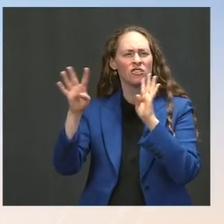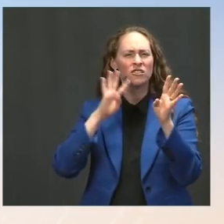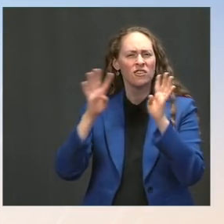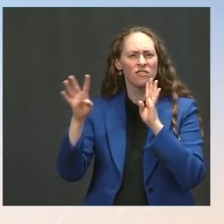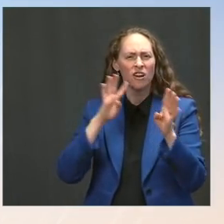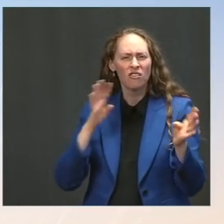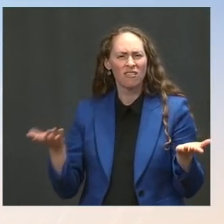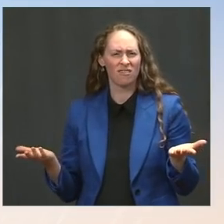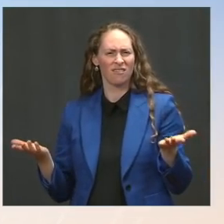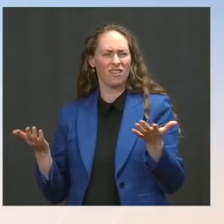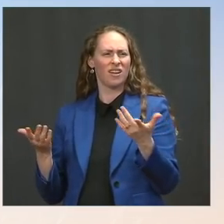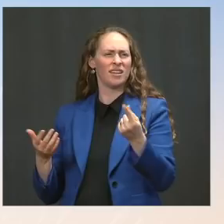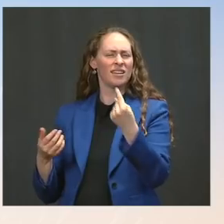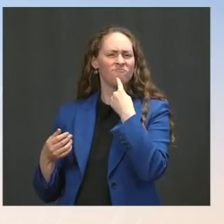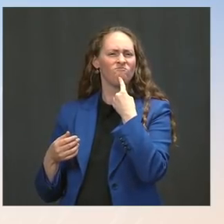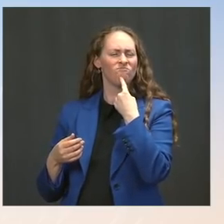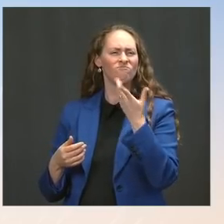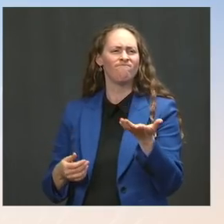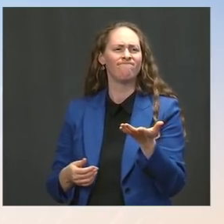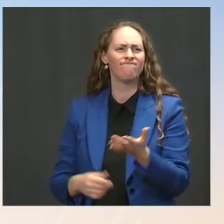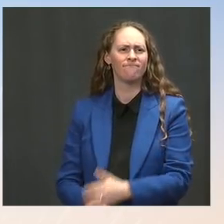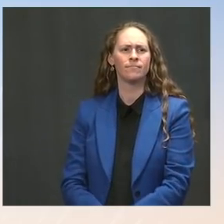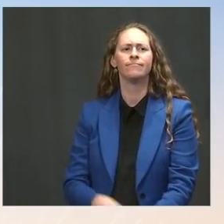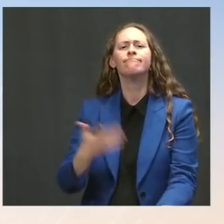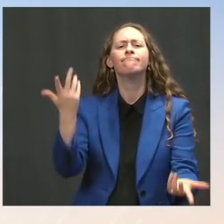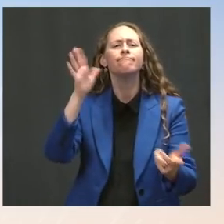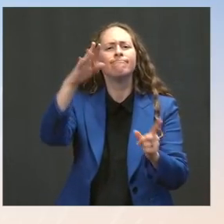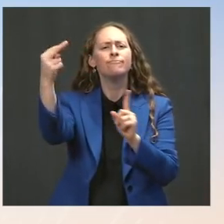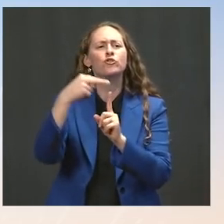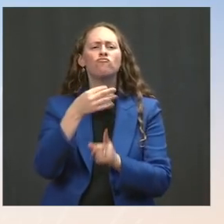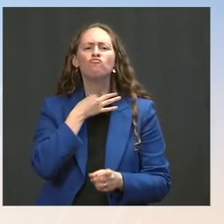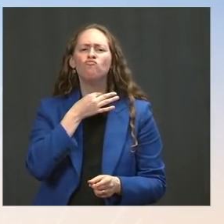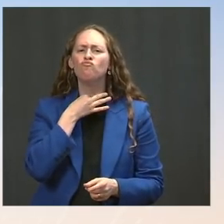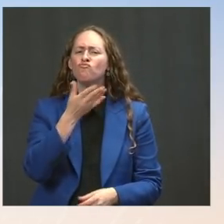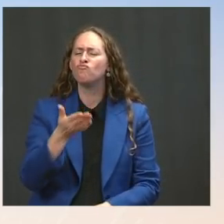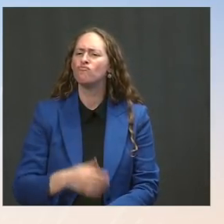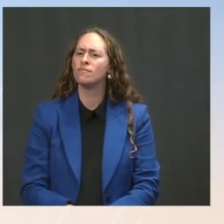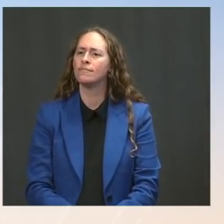What is your response to that frustration? Ms. Psaki: I would say the President is also frustrated.